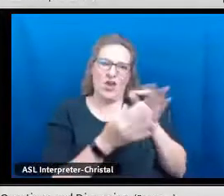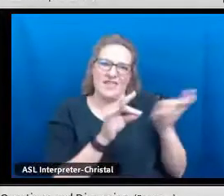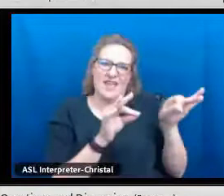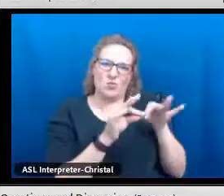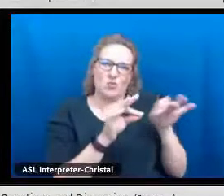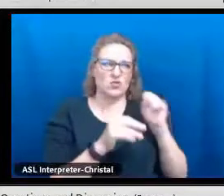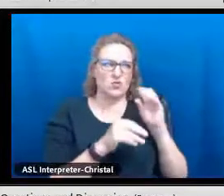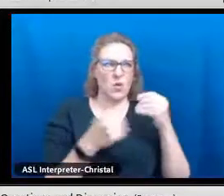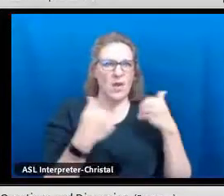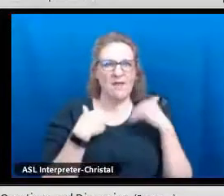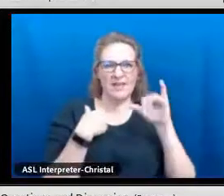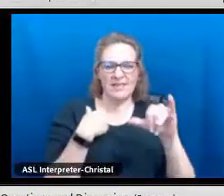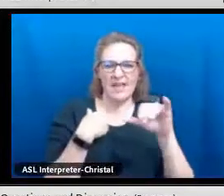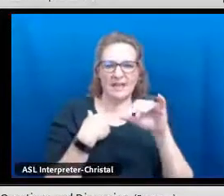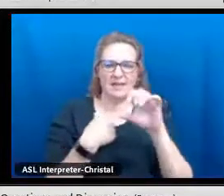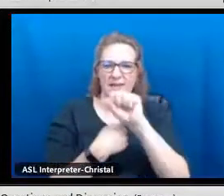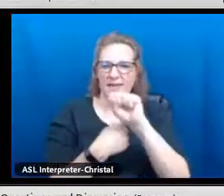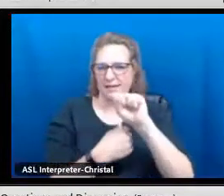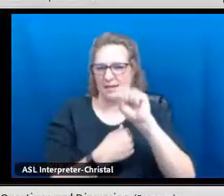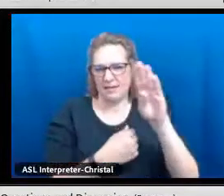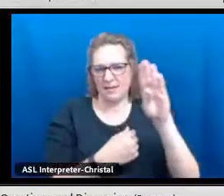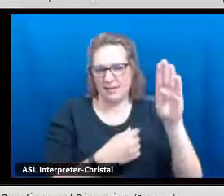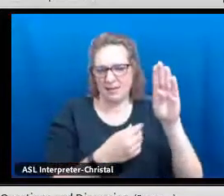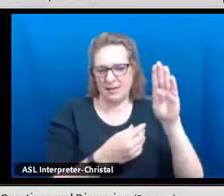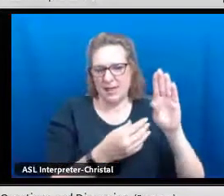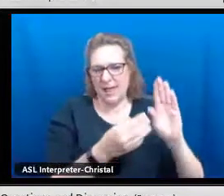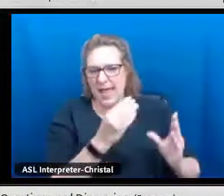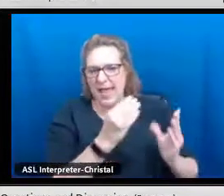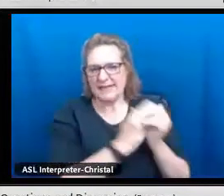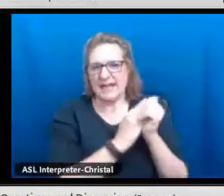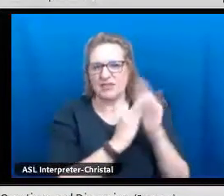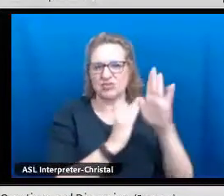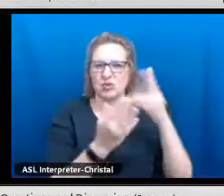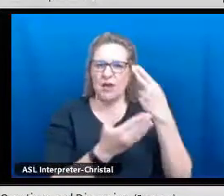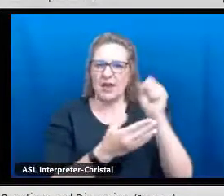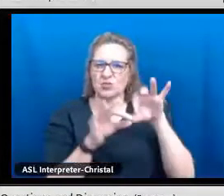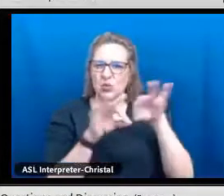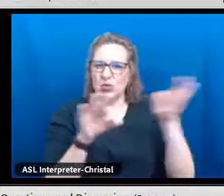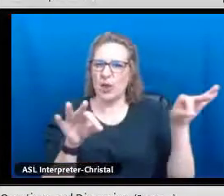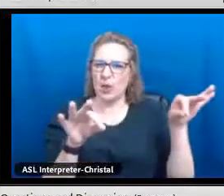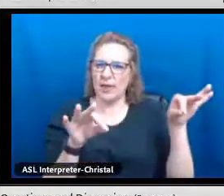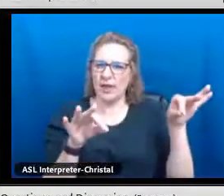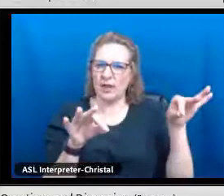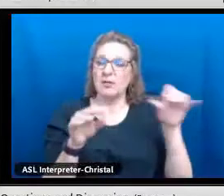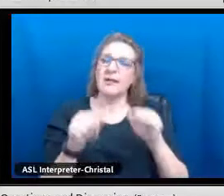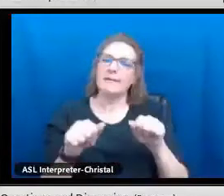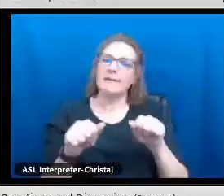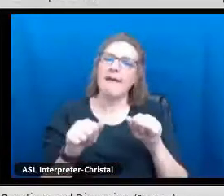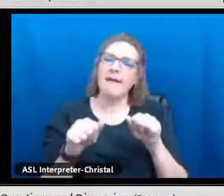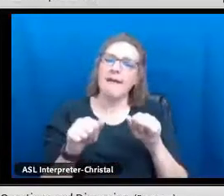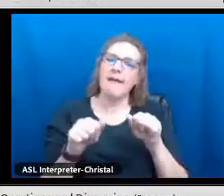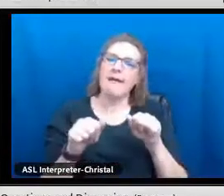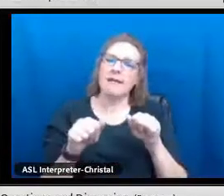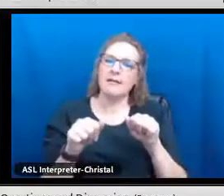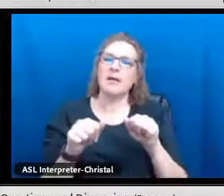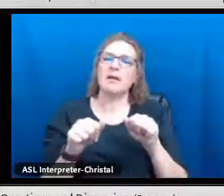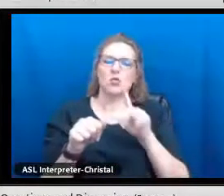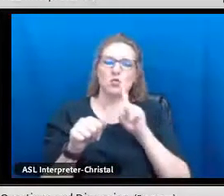and learning which is through our language and so, having that seal attached to your